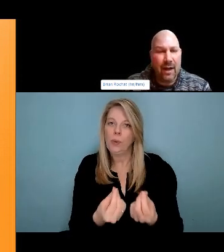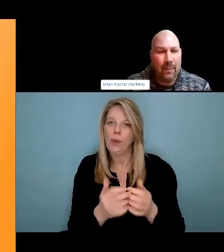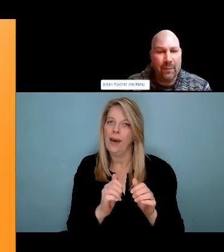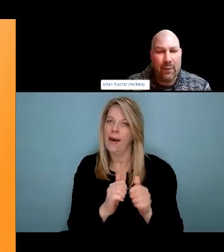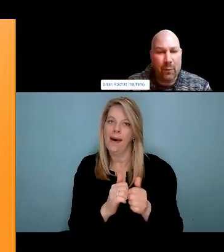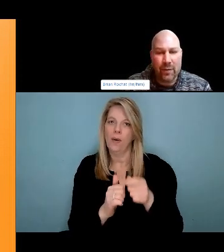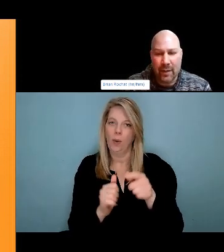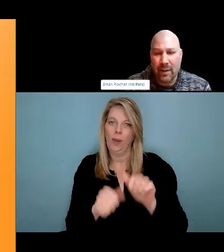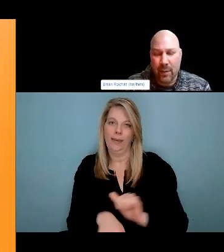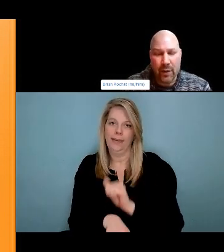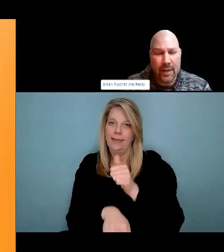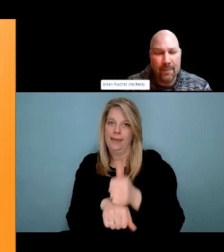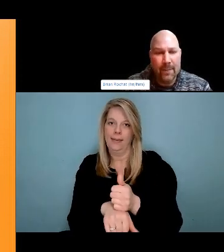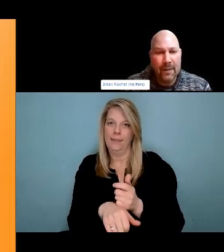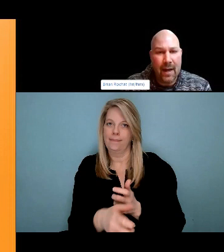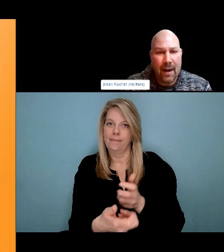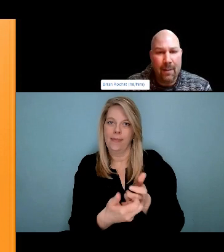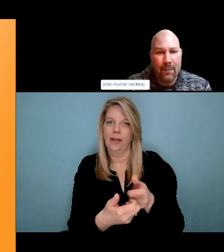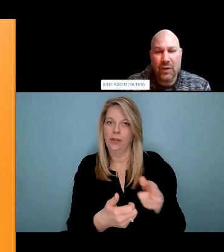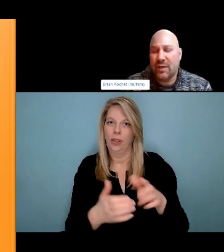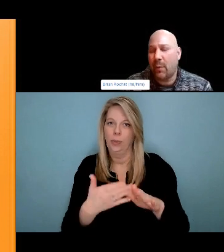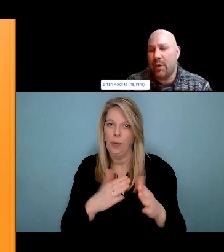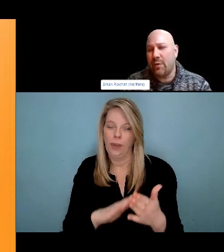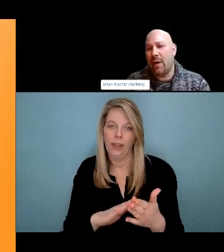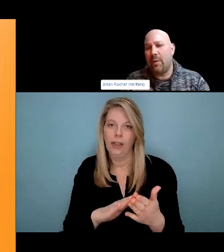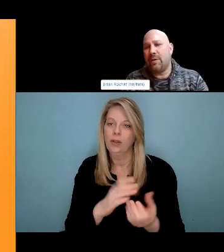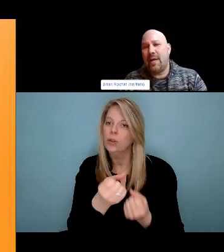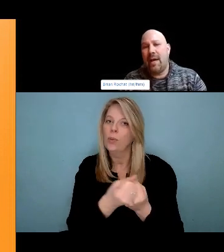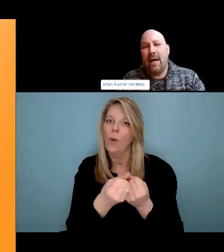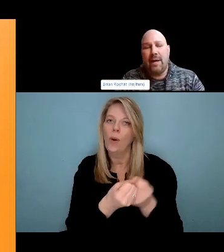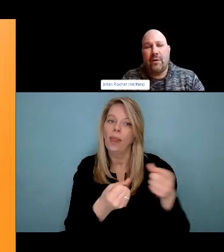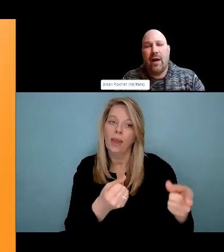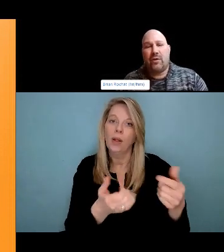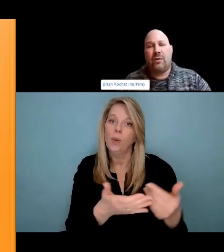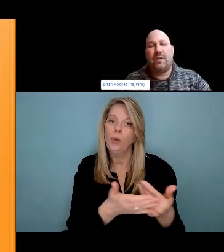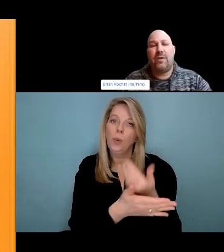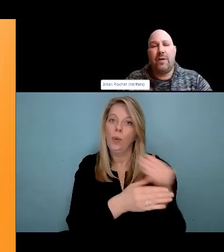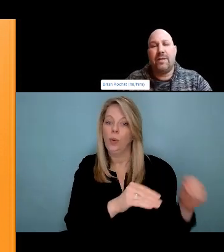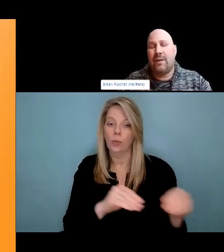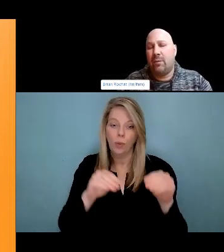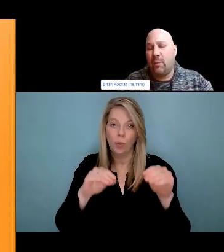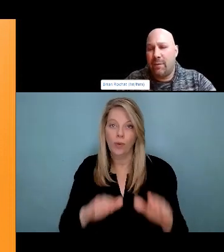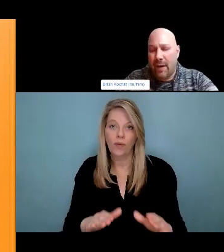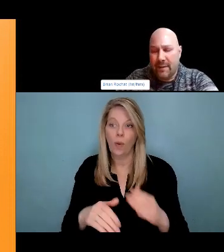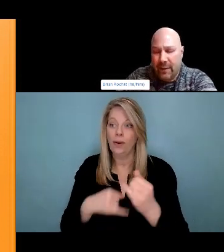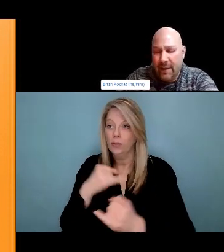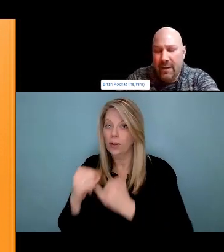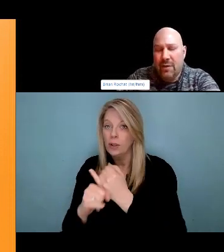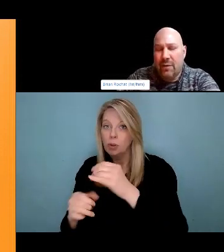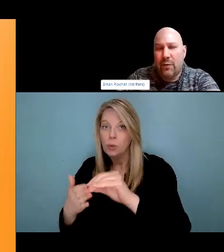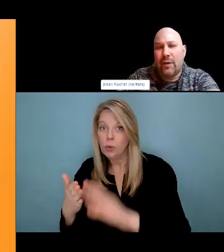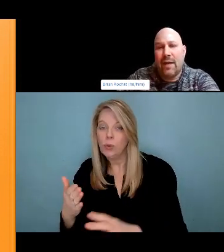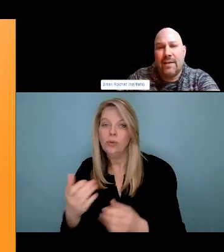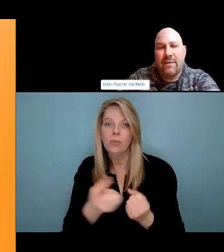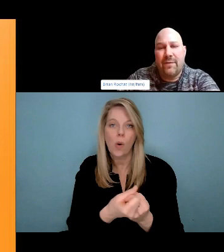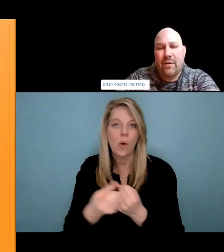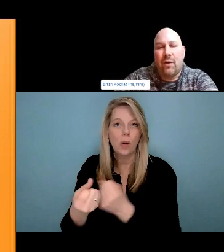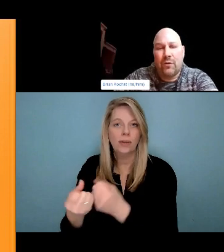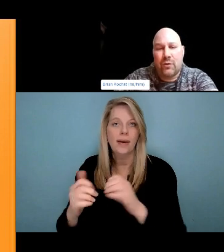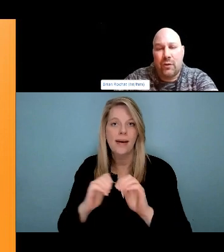You don't often hear the, acknowledged to stewards of the land here. So I just wanted to take a moment to do that. And my home fires do burn in the paw.